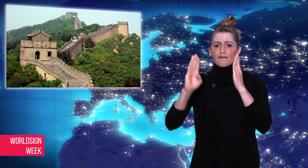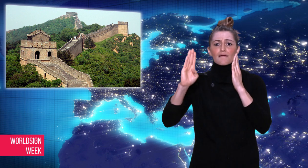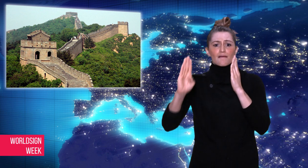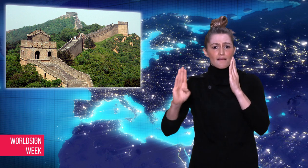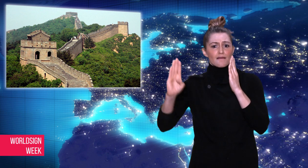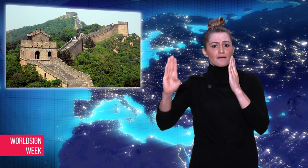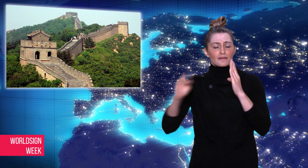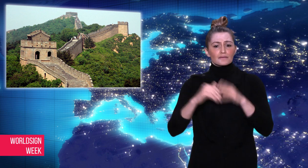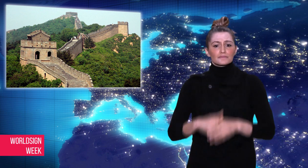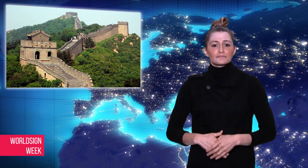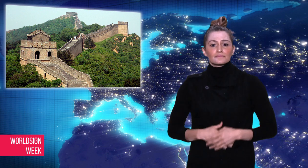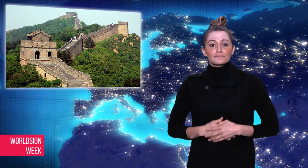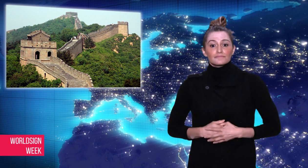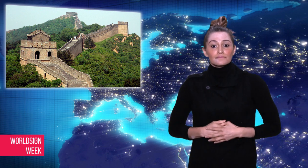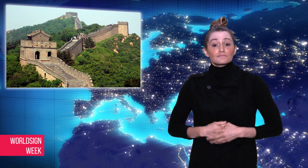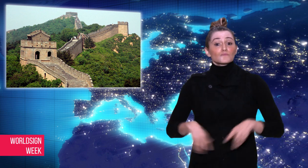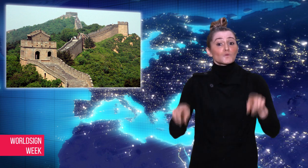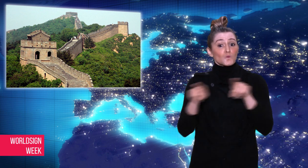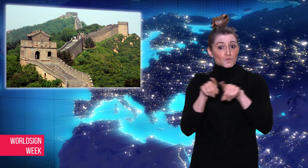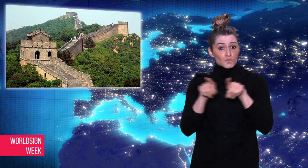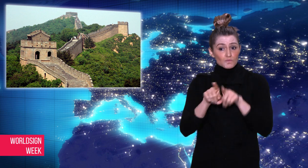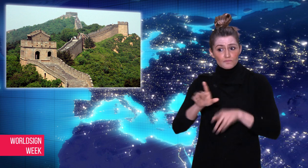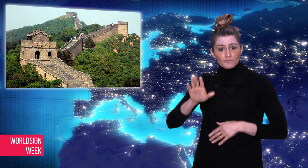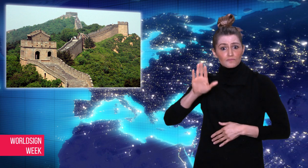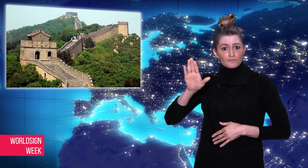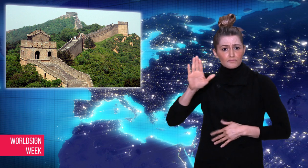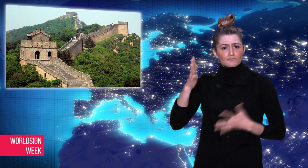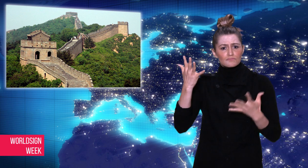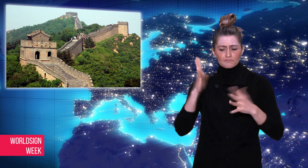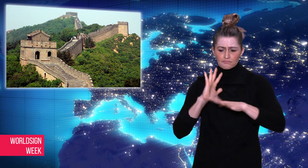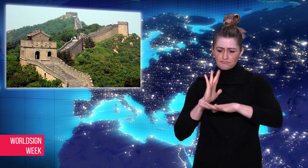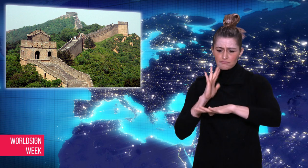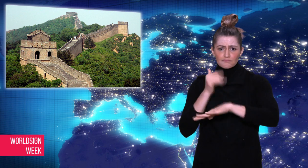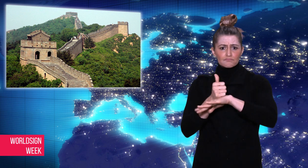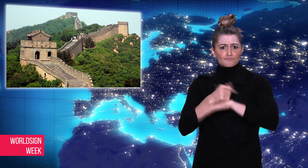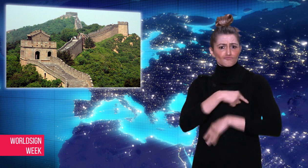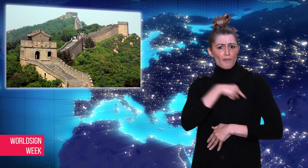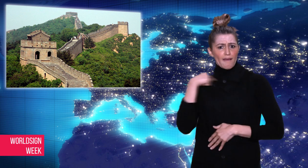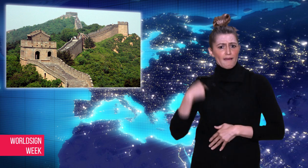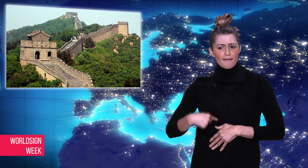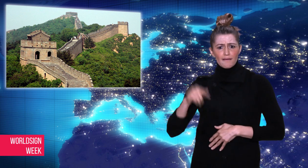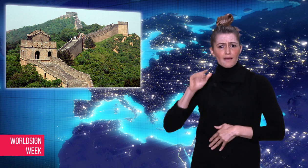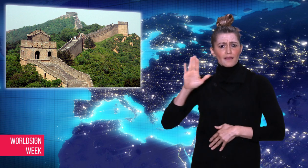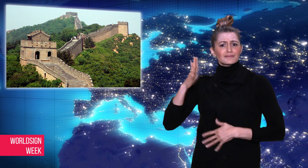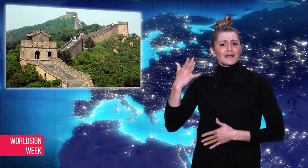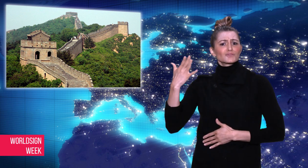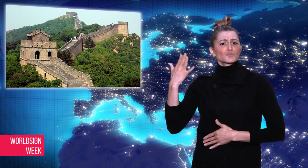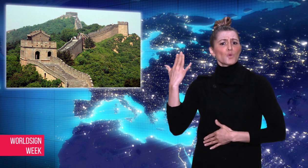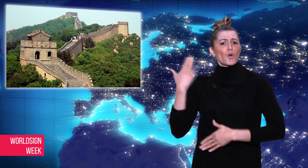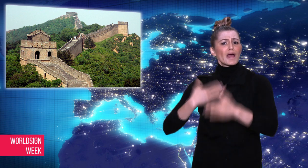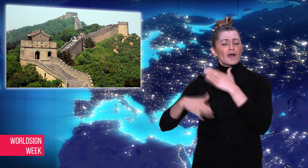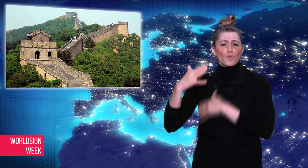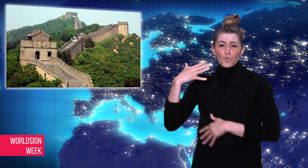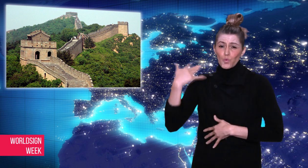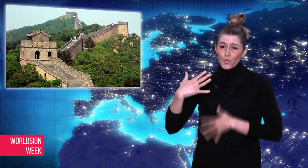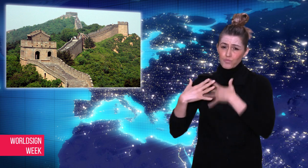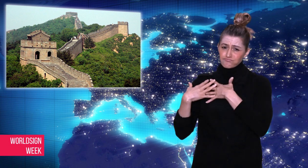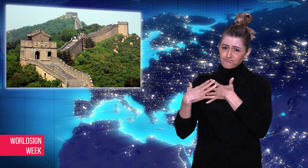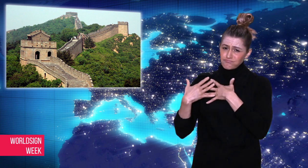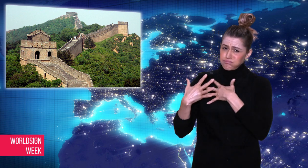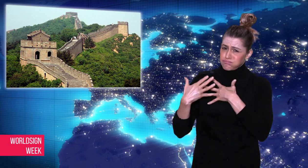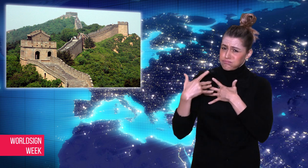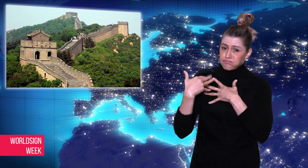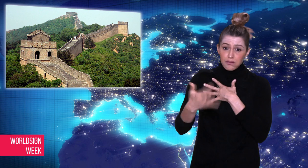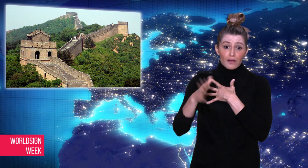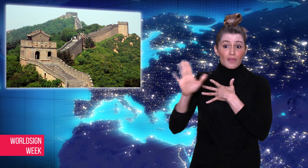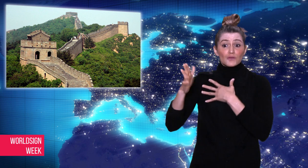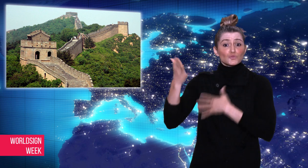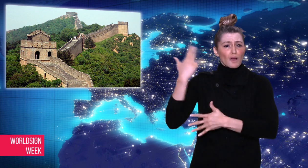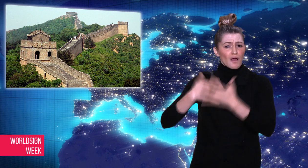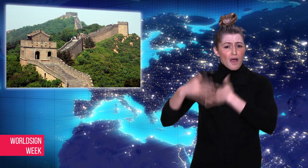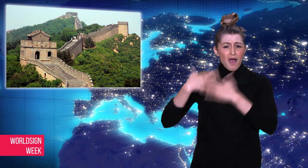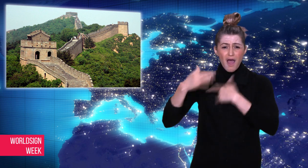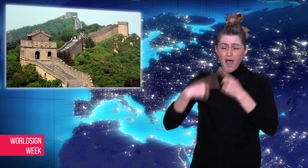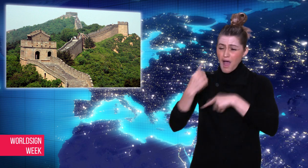has a rich history of the Chinese civilization dating